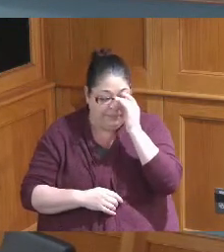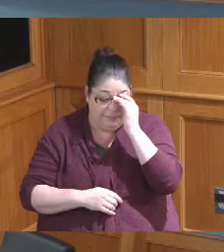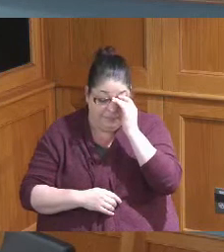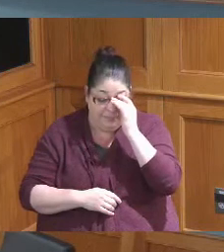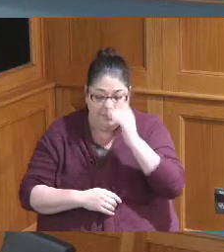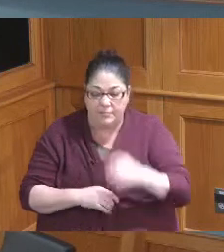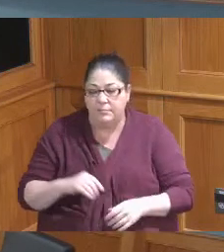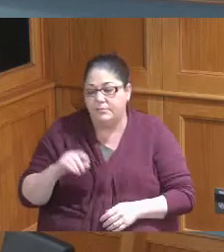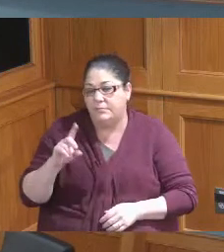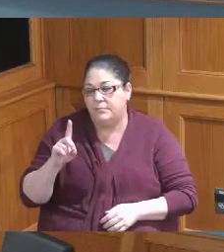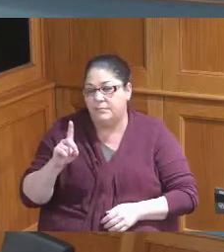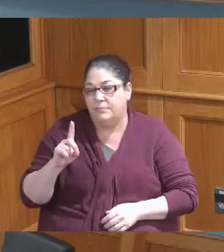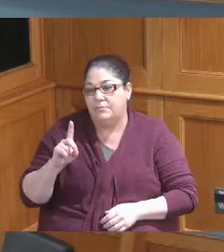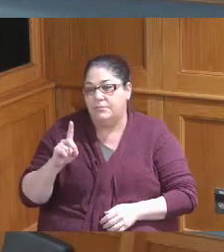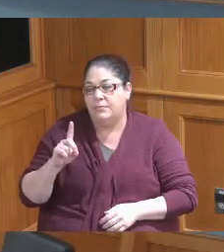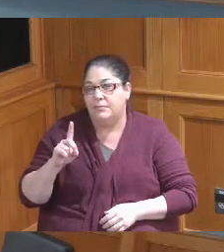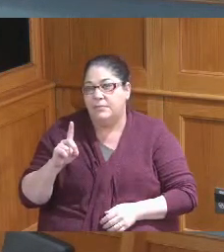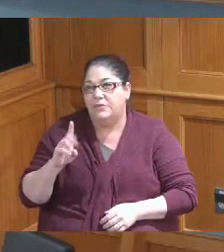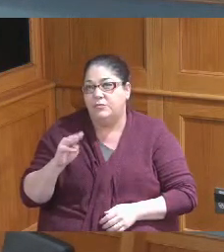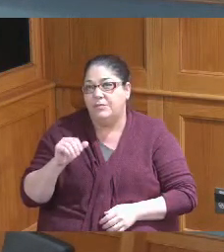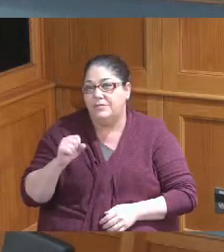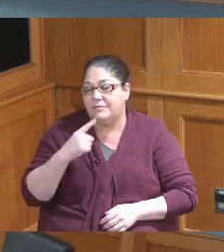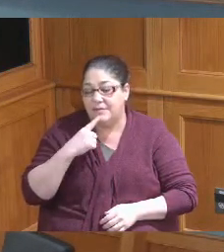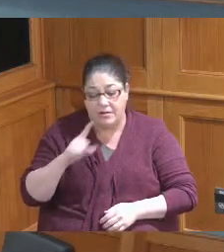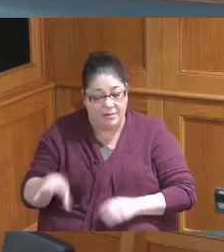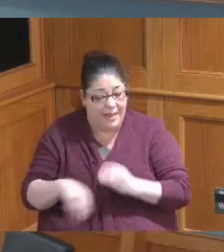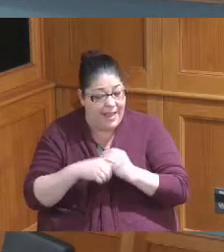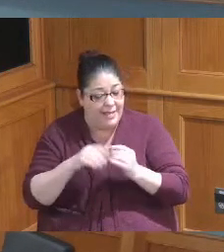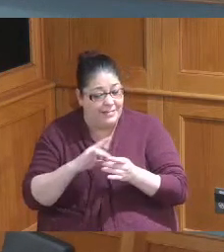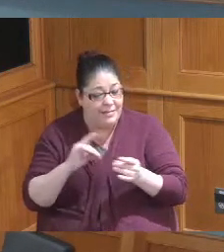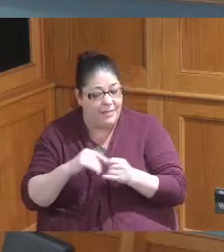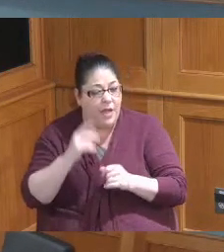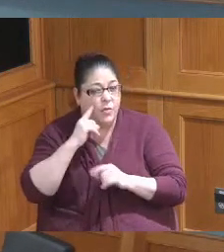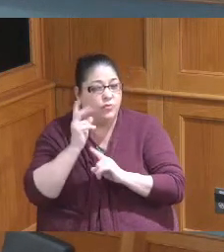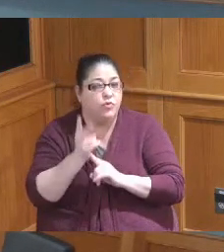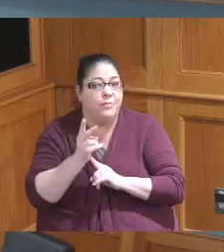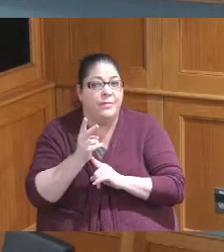significant that he needed to add to his statement even though he only got two minutes I thought his